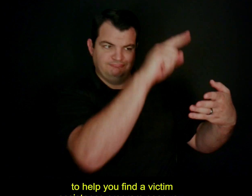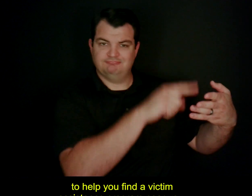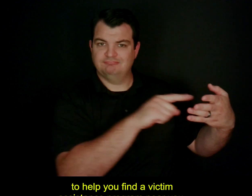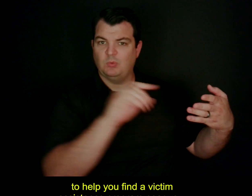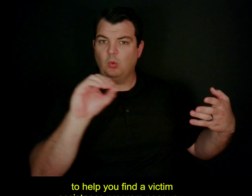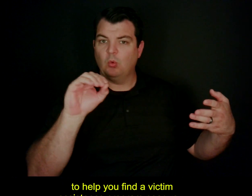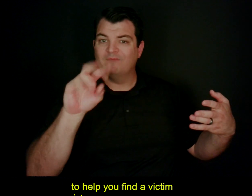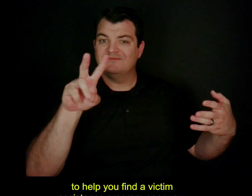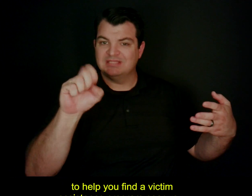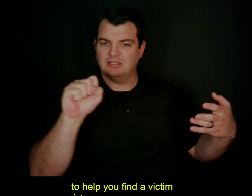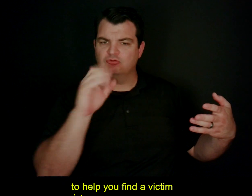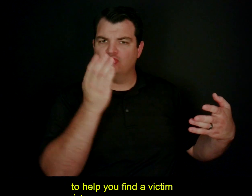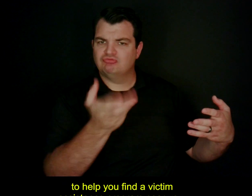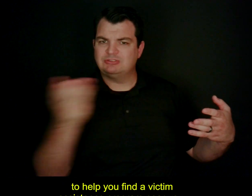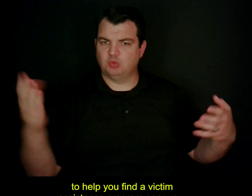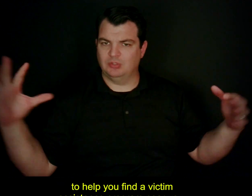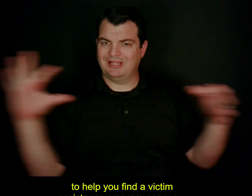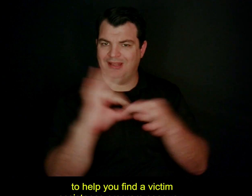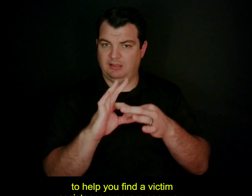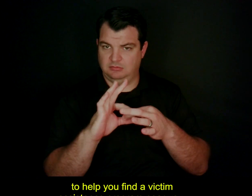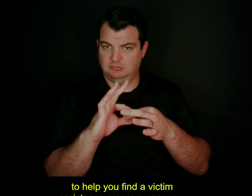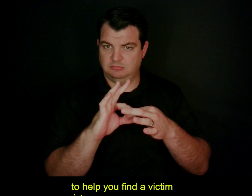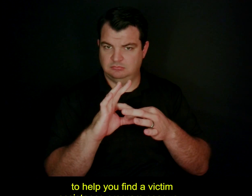to help you find a victim assistance program near you.